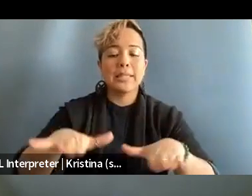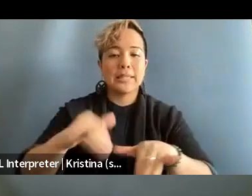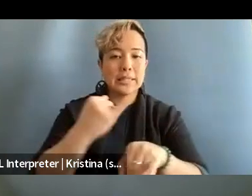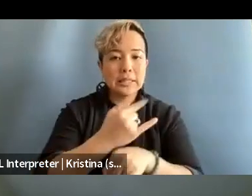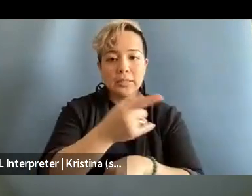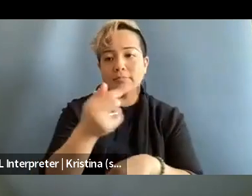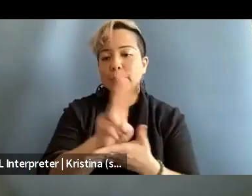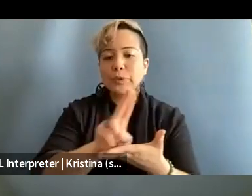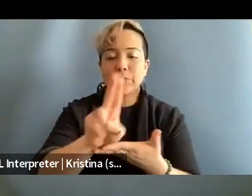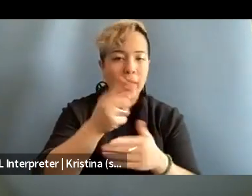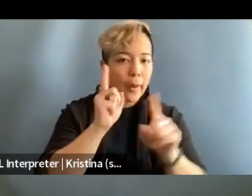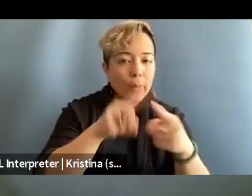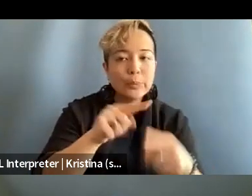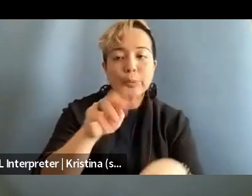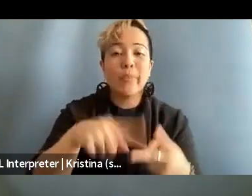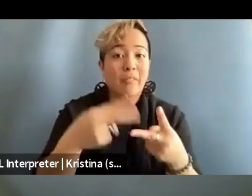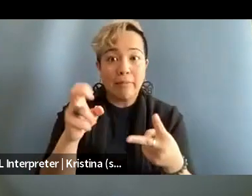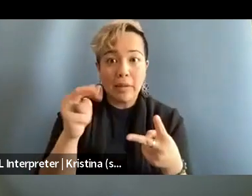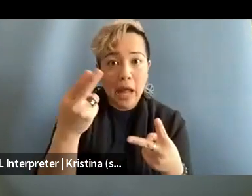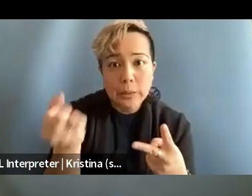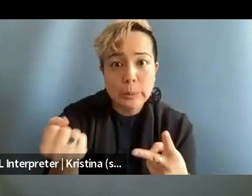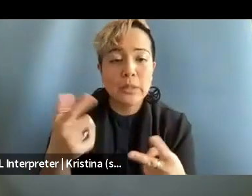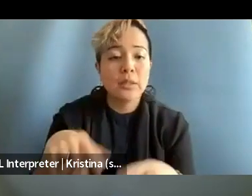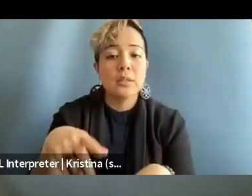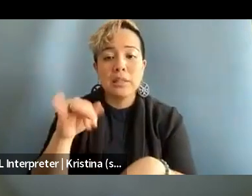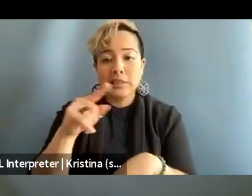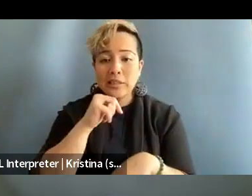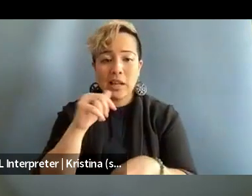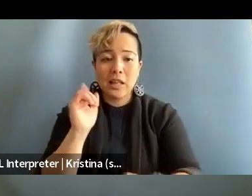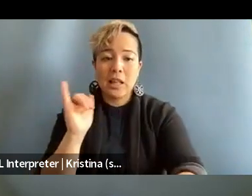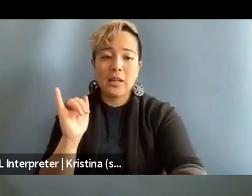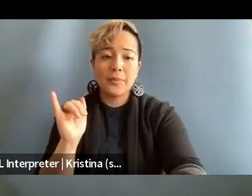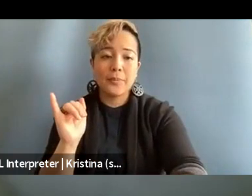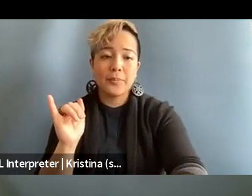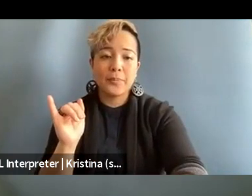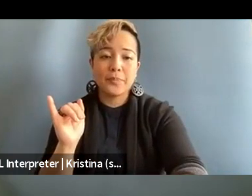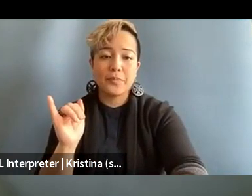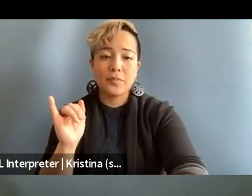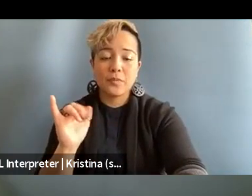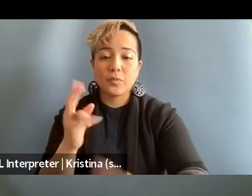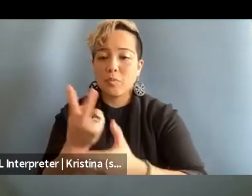of a university they attend or a high school, no it's not like, you know, it's both their, you know,